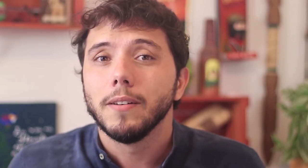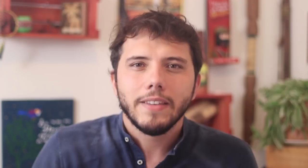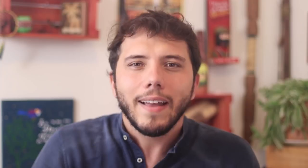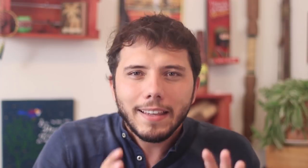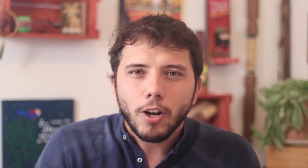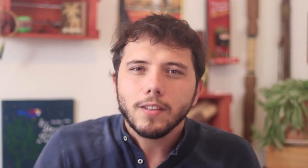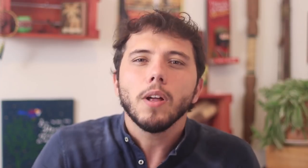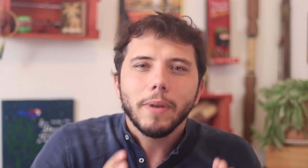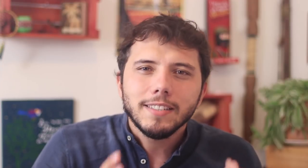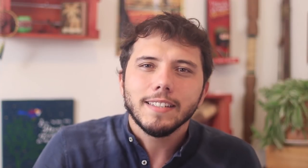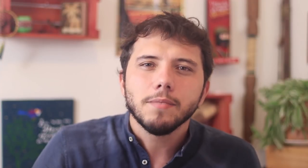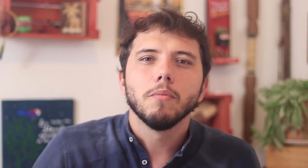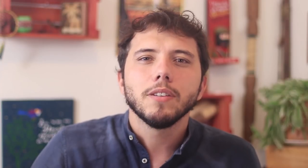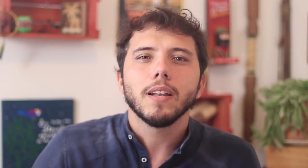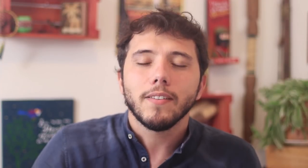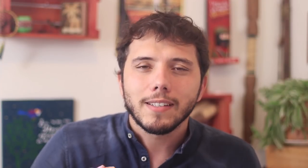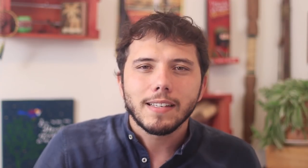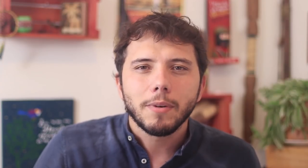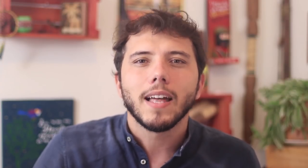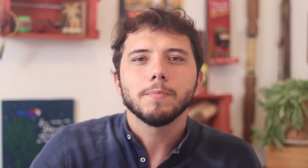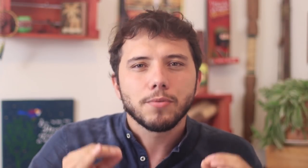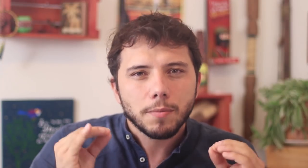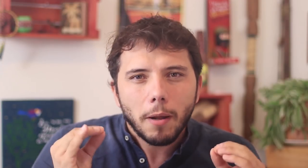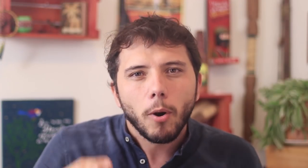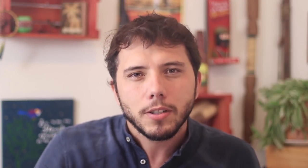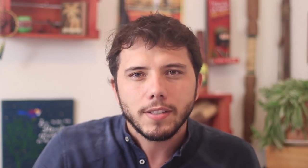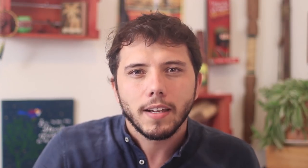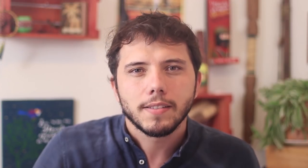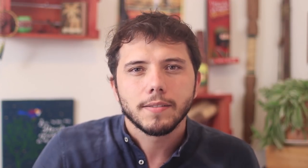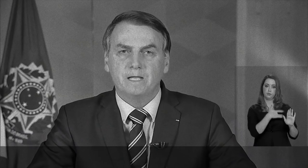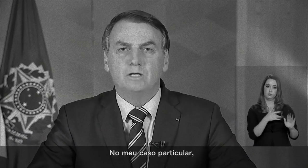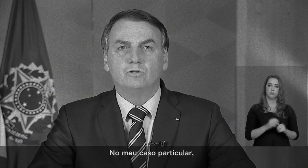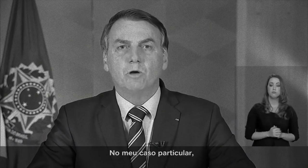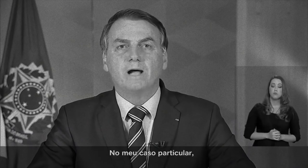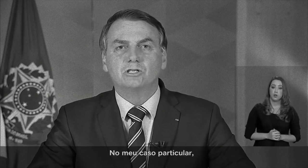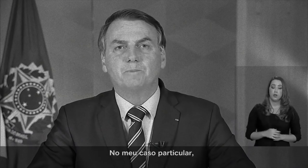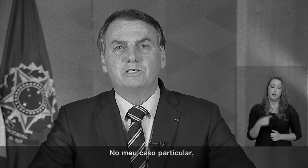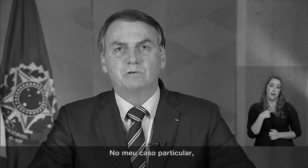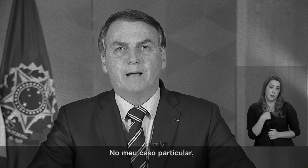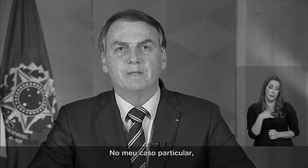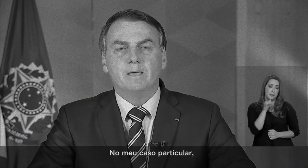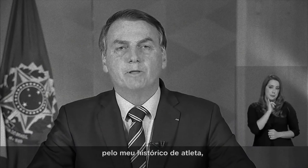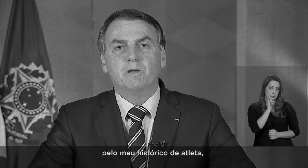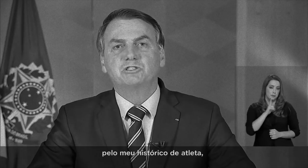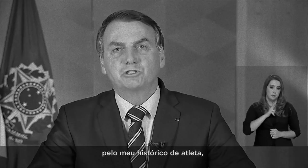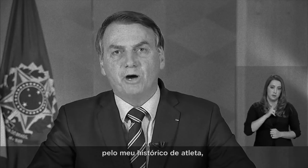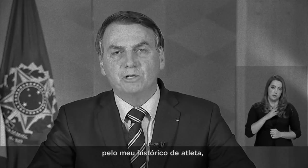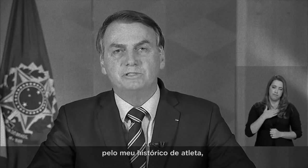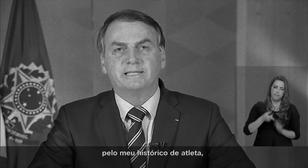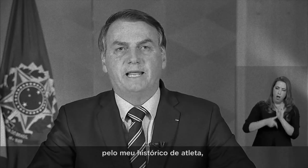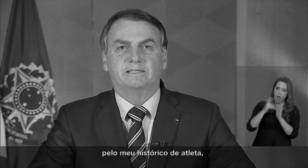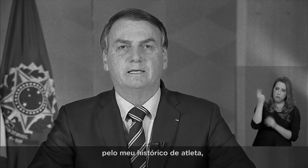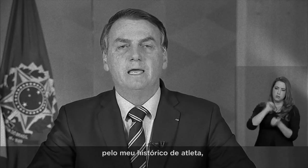and he will ignore completely that what he is doing right now is sending people to their deaths. In my particular case, because of my athlete history